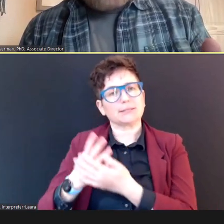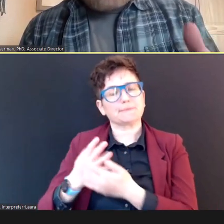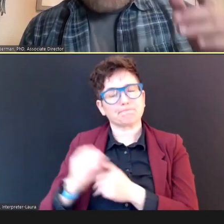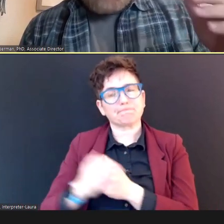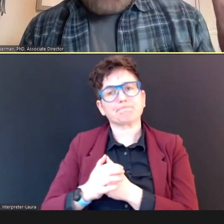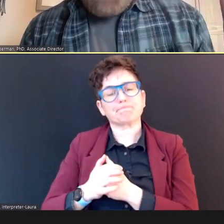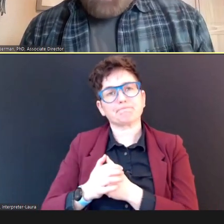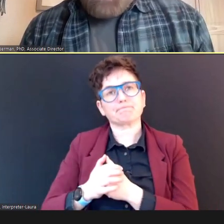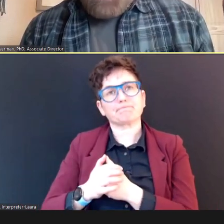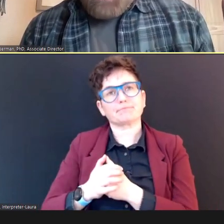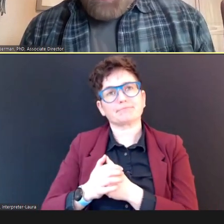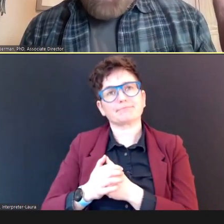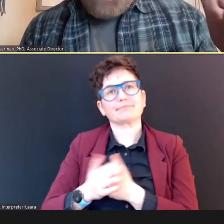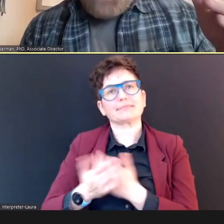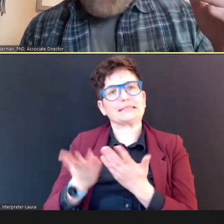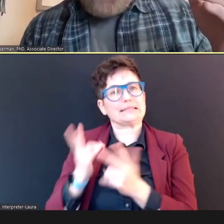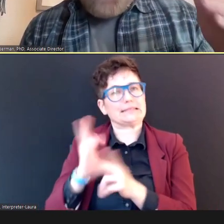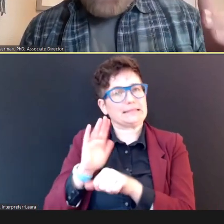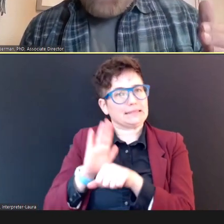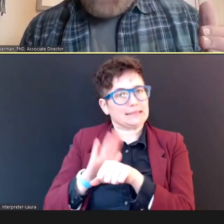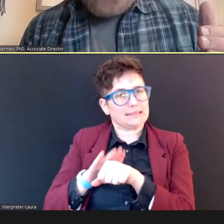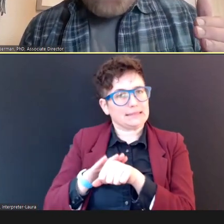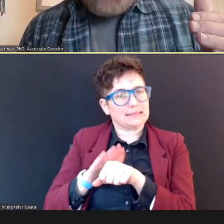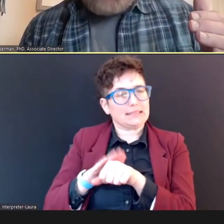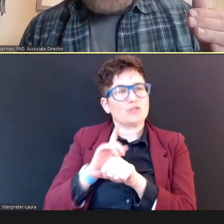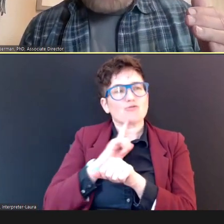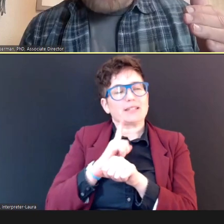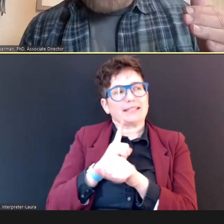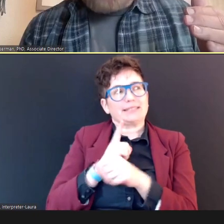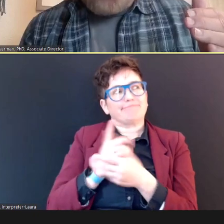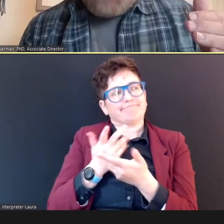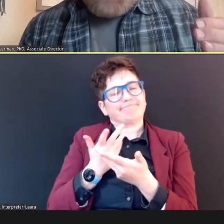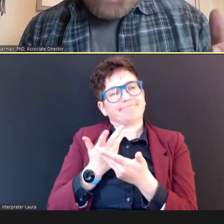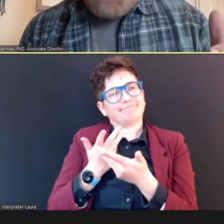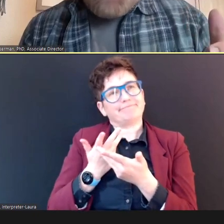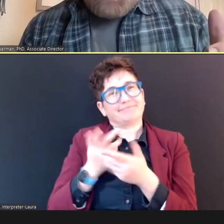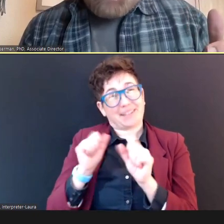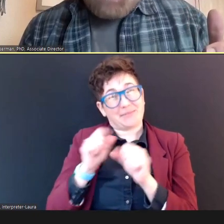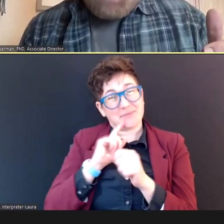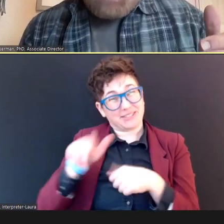Which -- as a cautionary note. Frankly, could be -- pretty challenging, in its own right, if